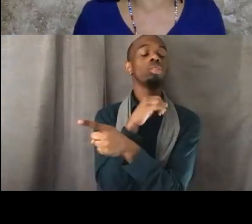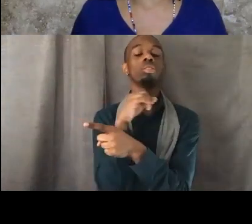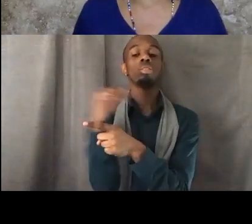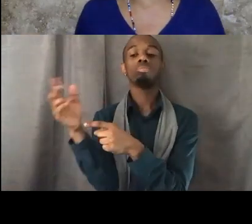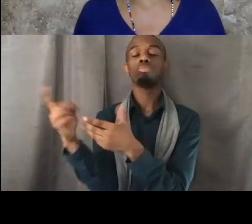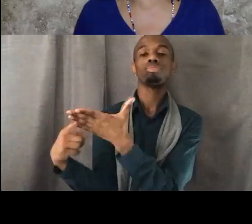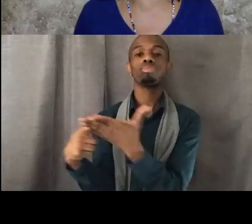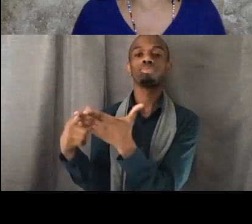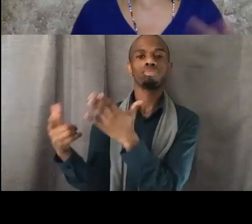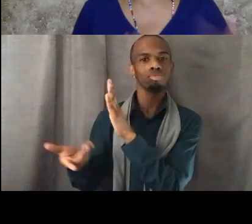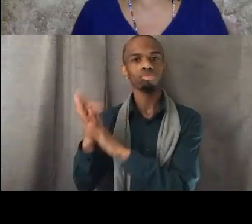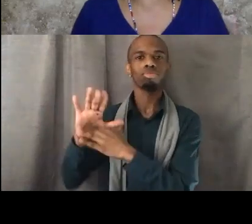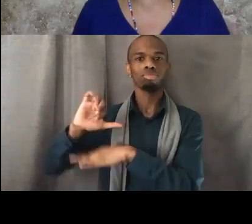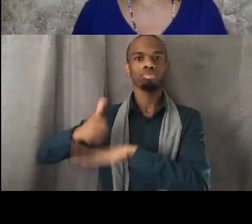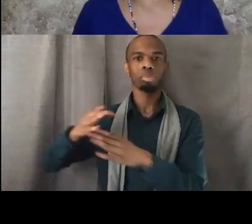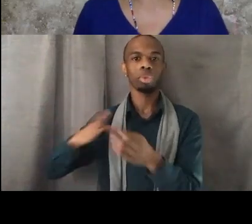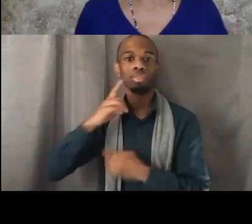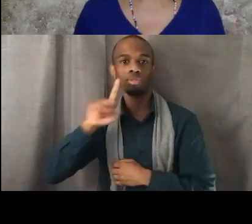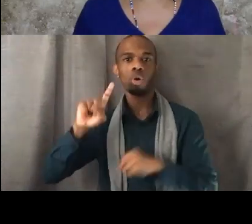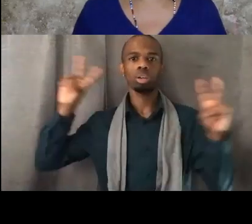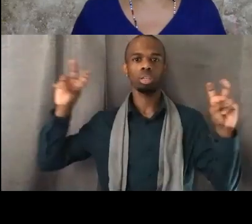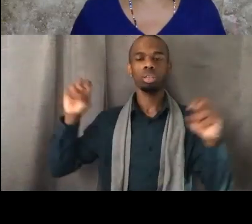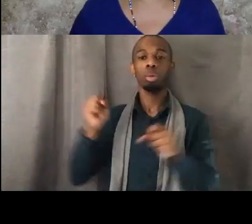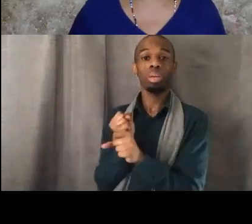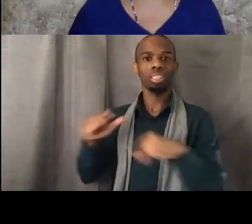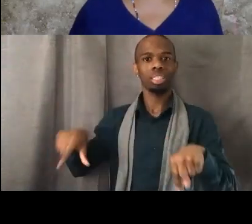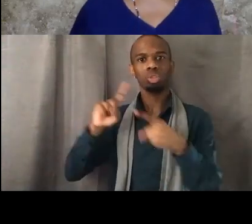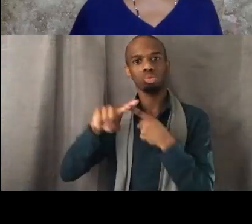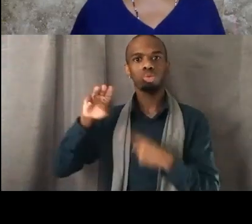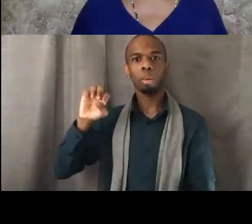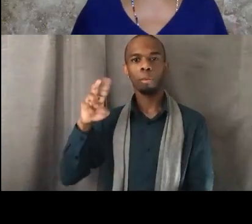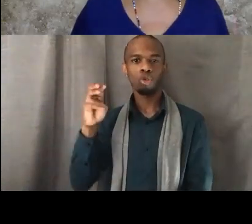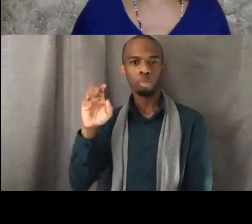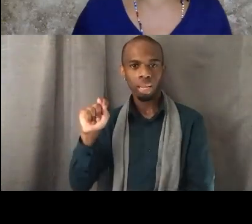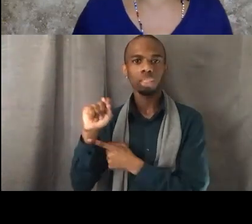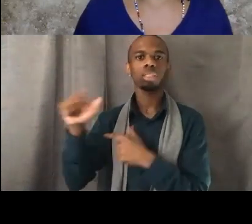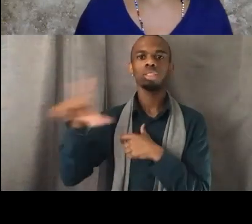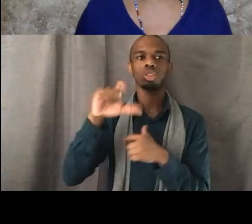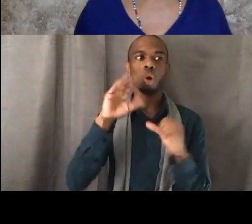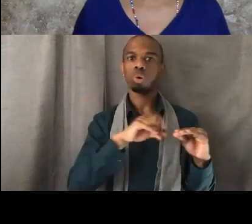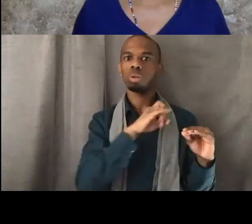but she was later brought in to help expand this idea of building a Movement, Not a Moment.